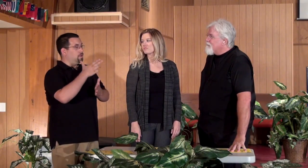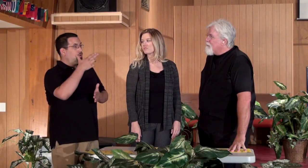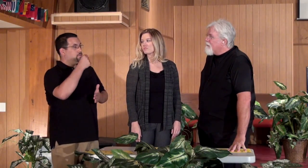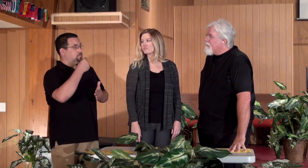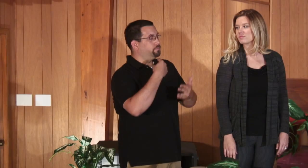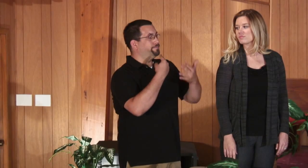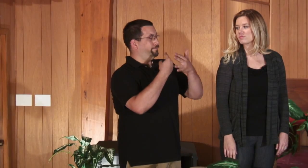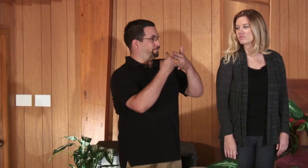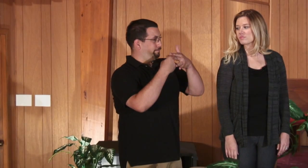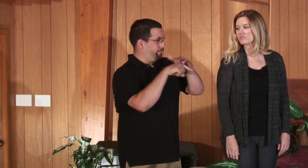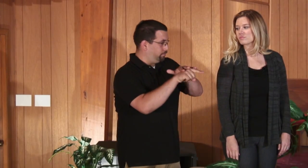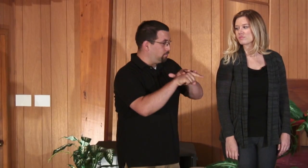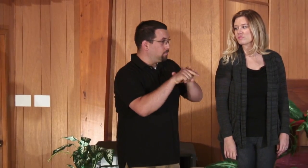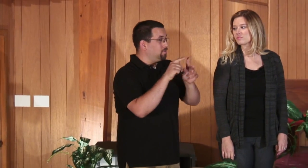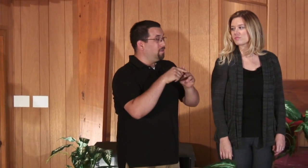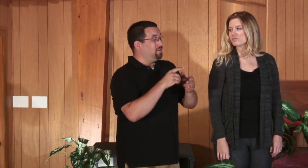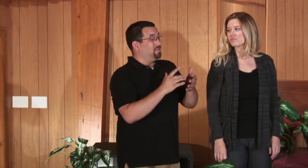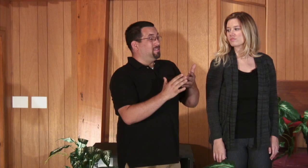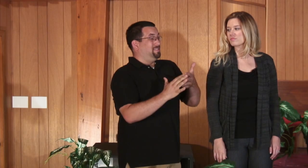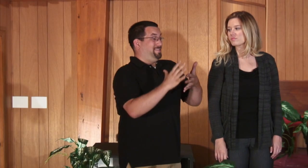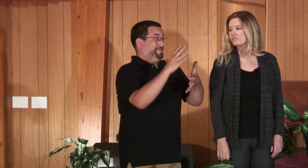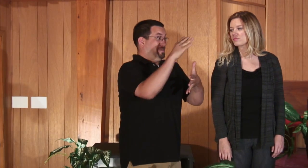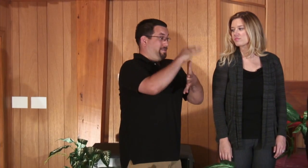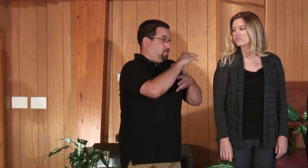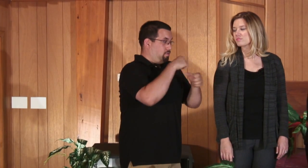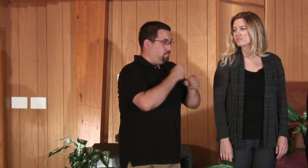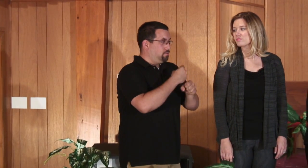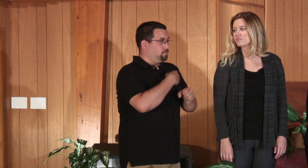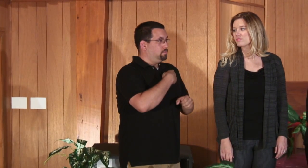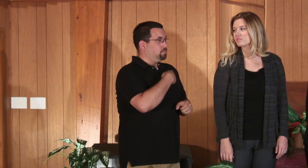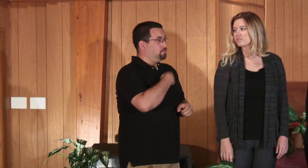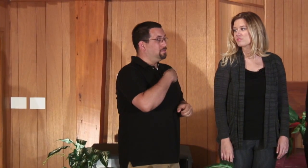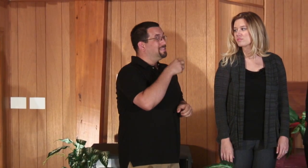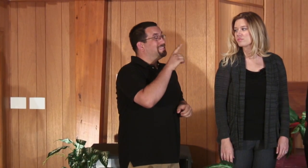for middle school and high school I was alone in the mainstream programs there all the way